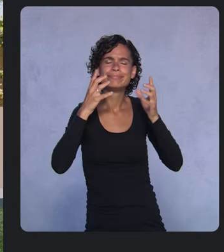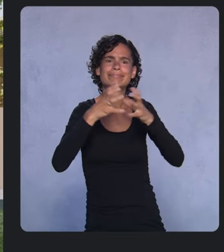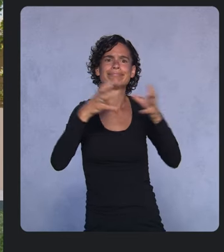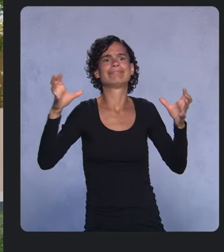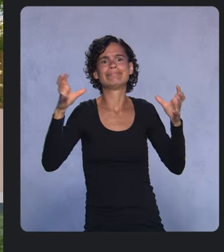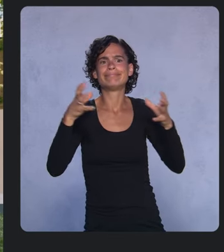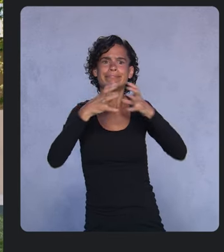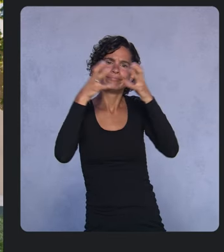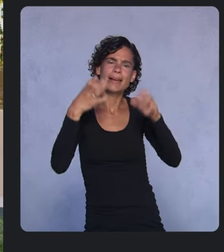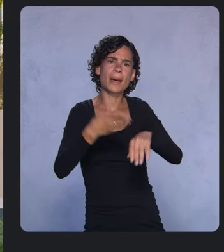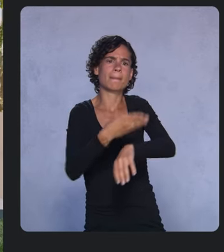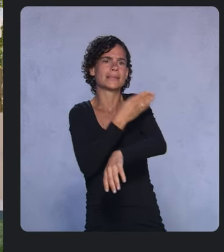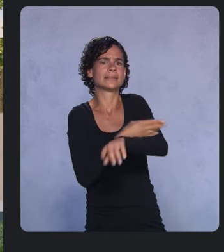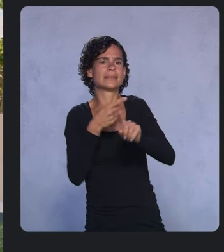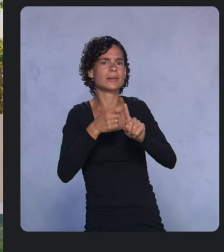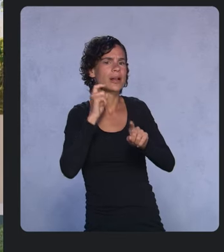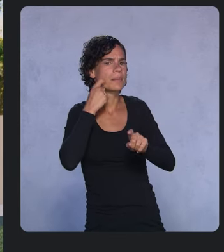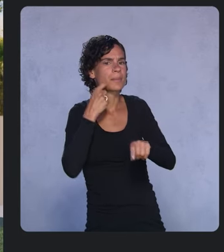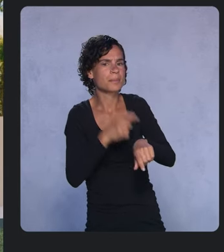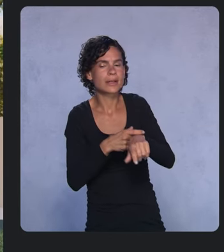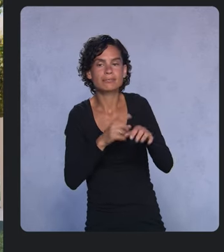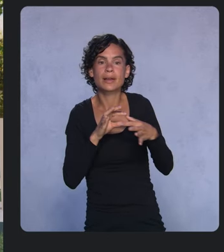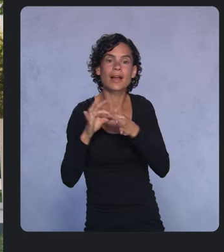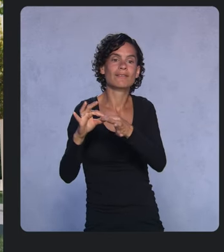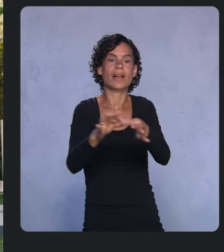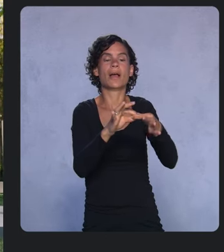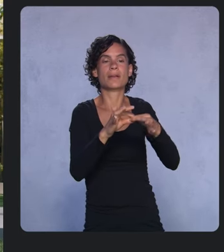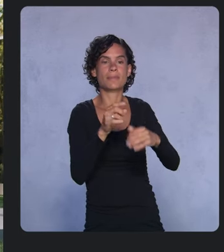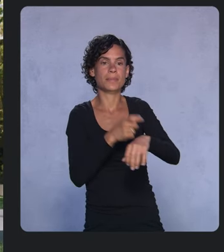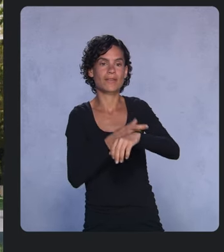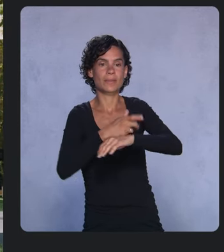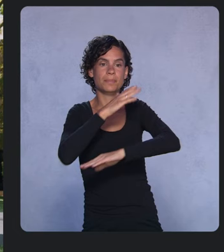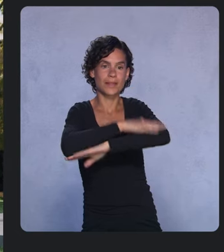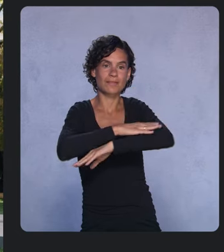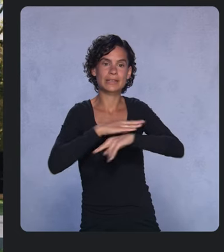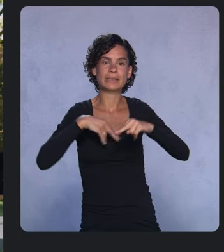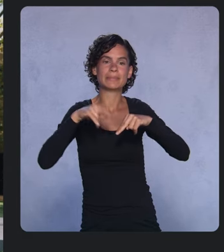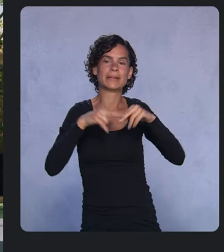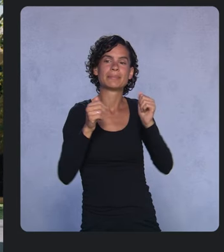a unified wearables platform built jointly with Samsung, combining the best of Wear OS and Tizen,